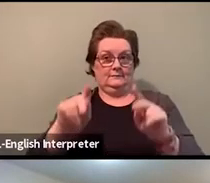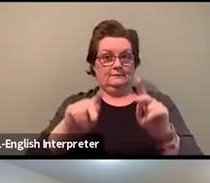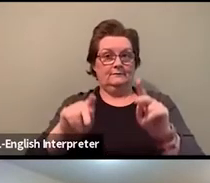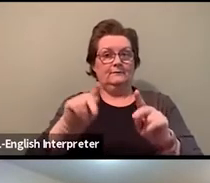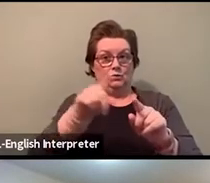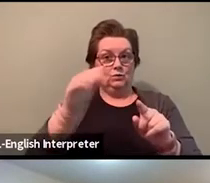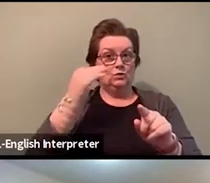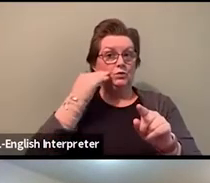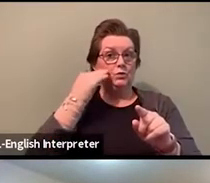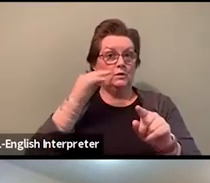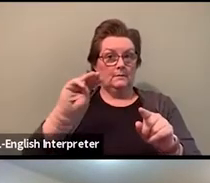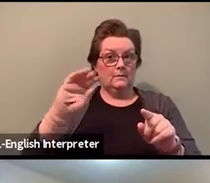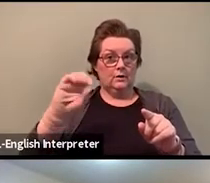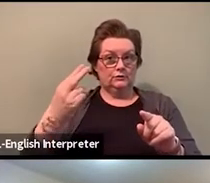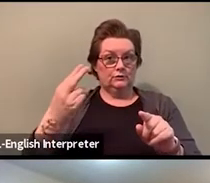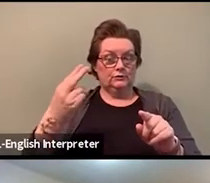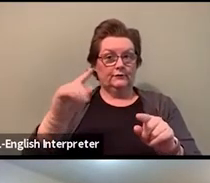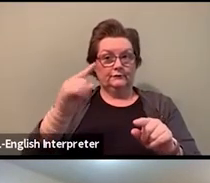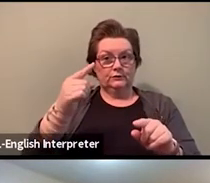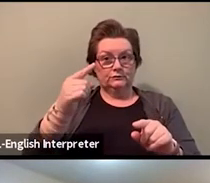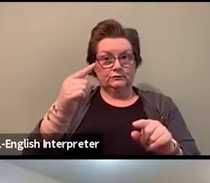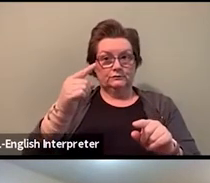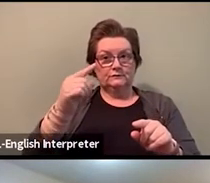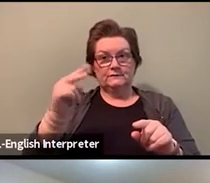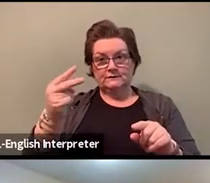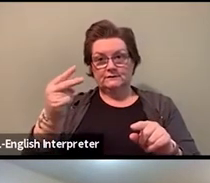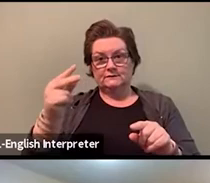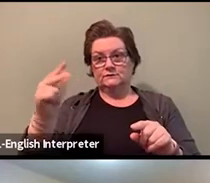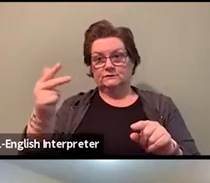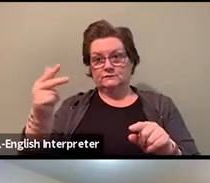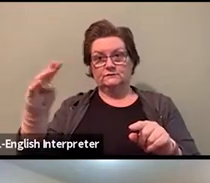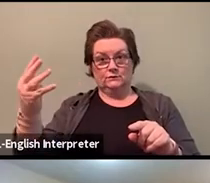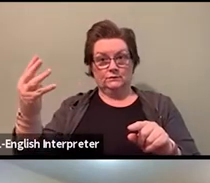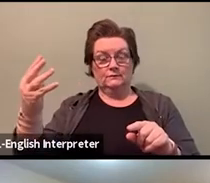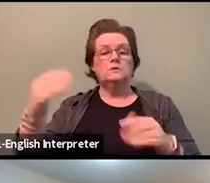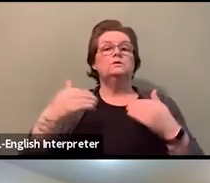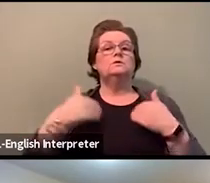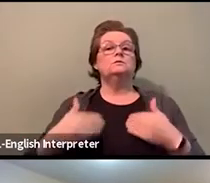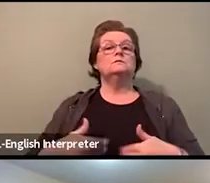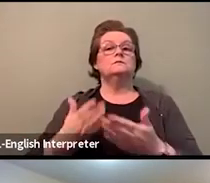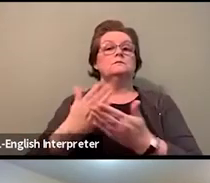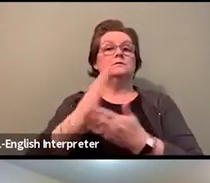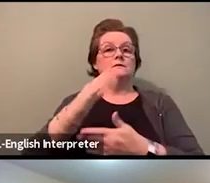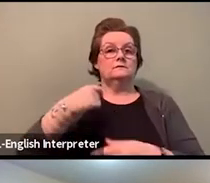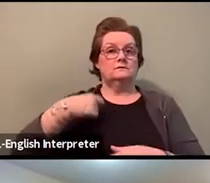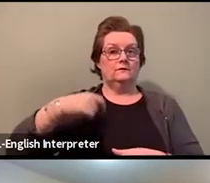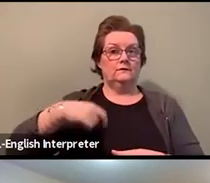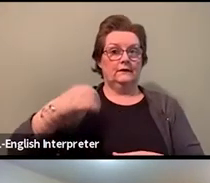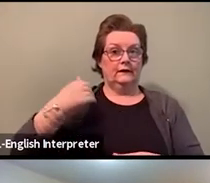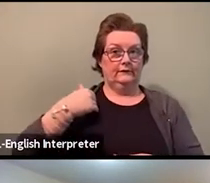to the 4th, to join the Human Rights Conference that the national is putting on,